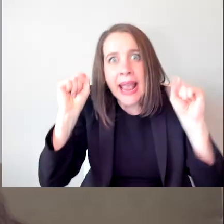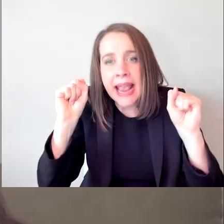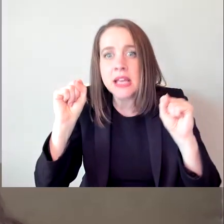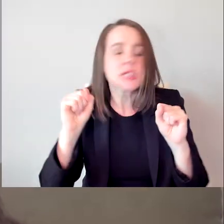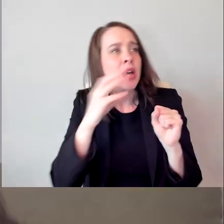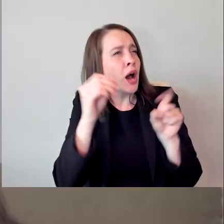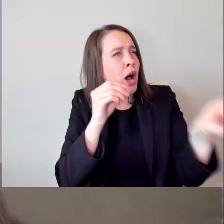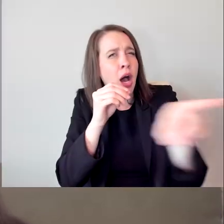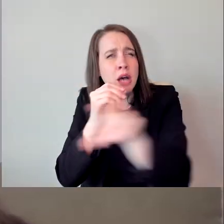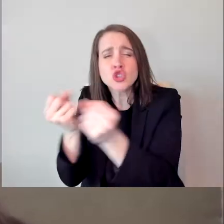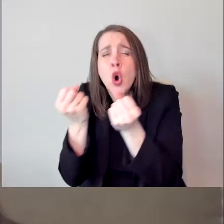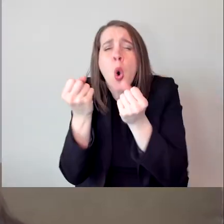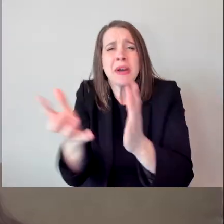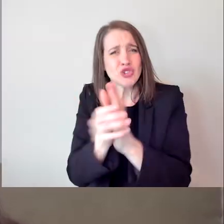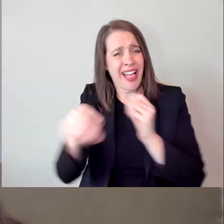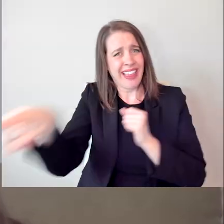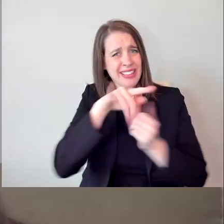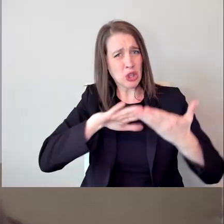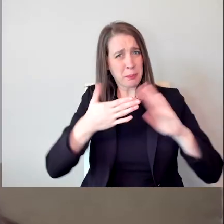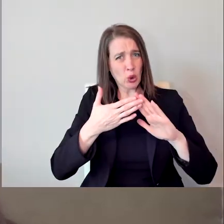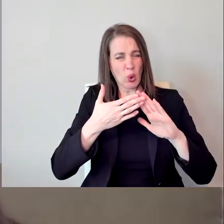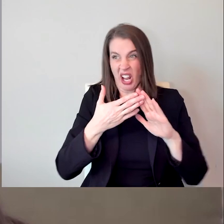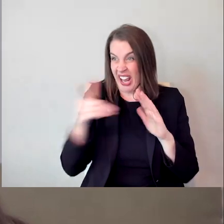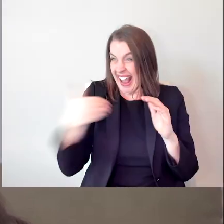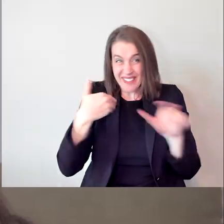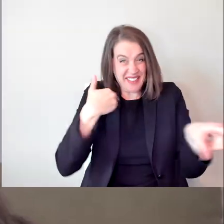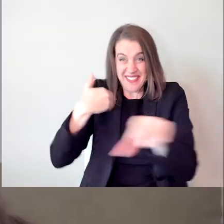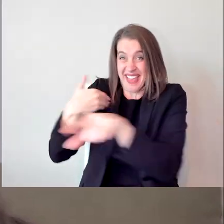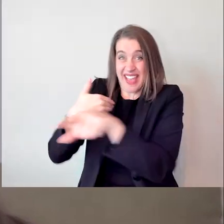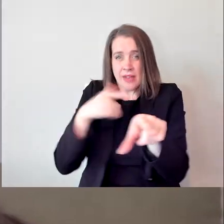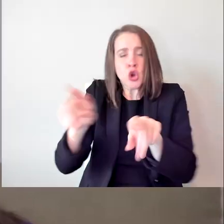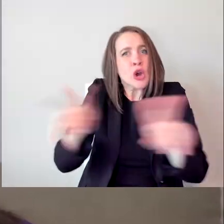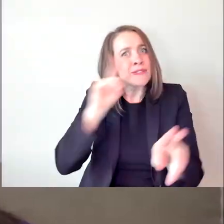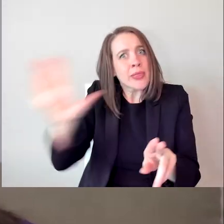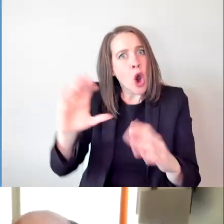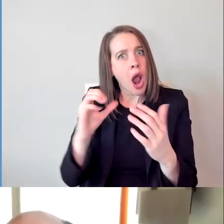in this community that exists is ready for their close-uo is really inspiring.